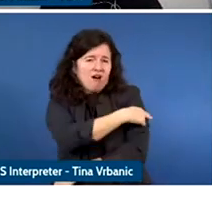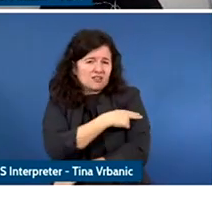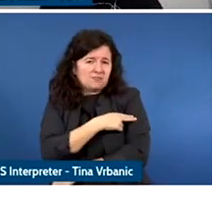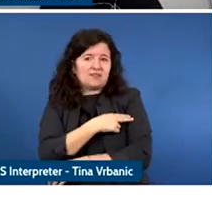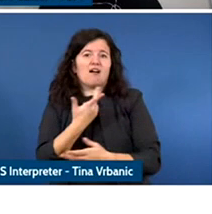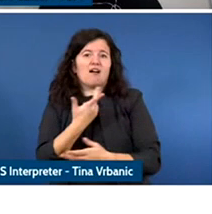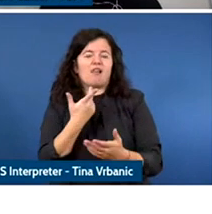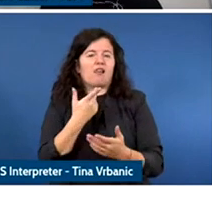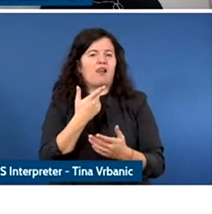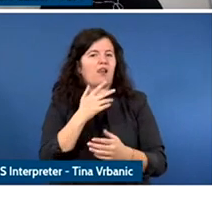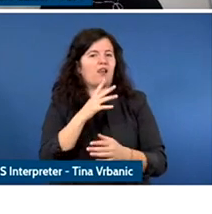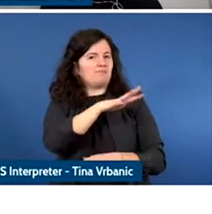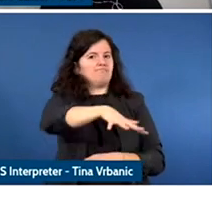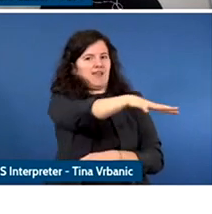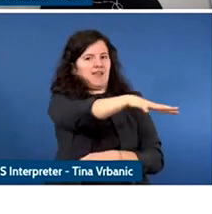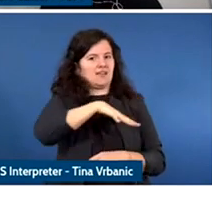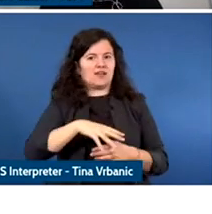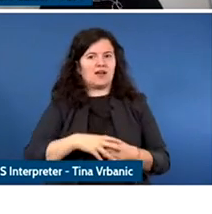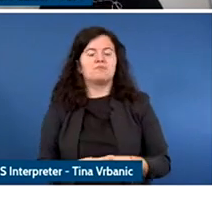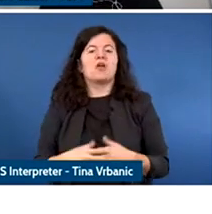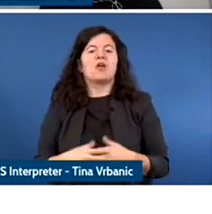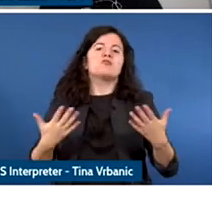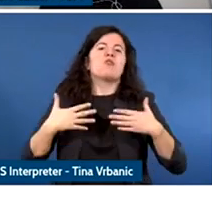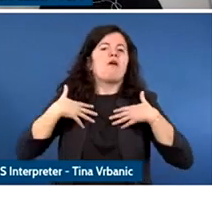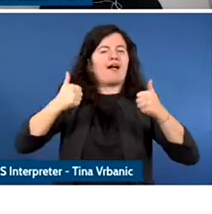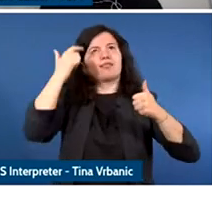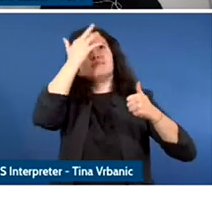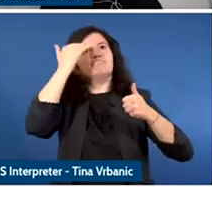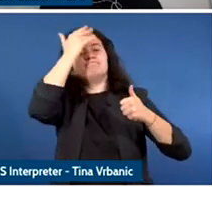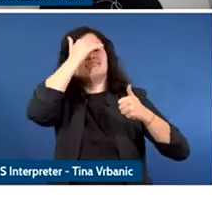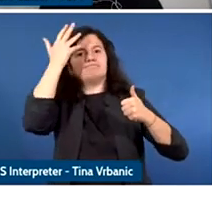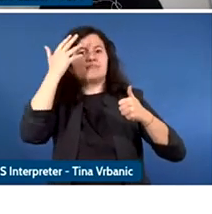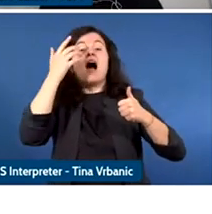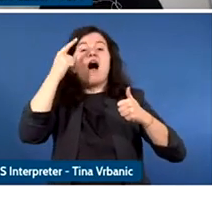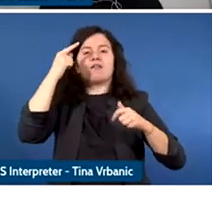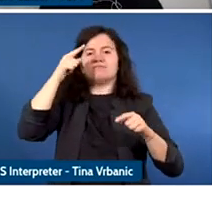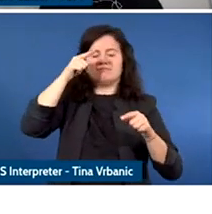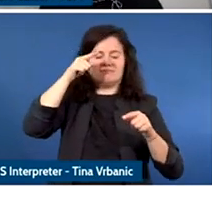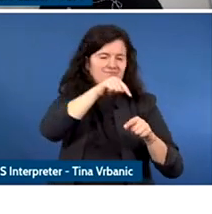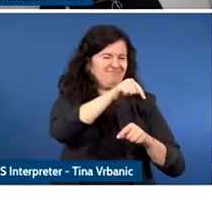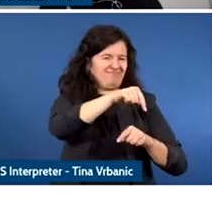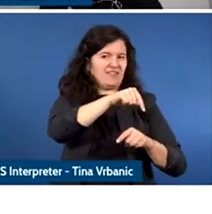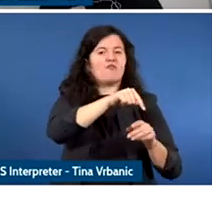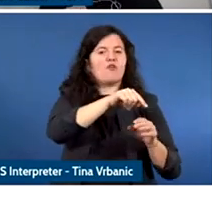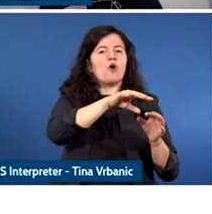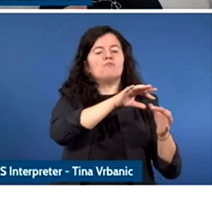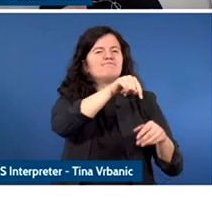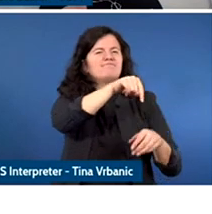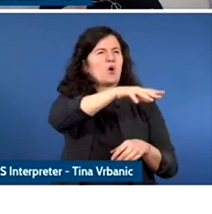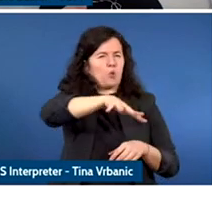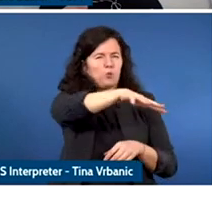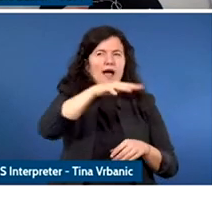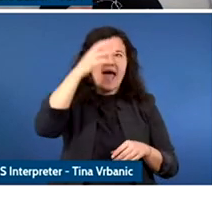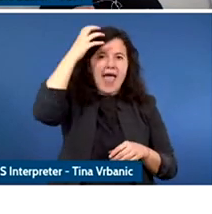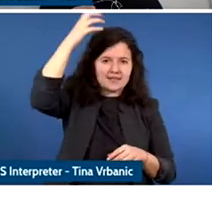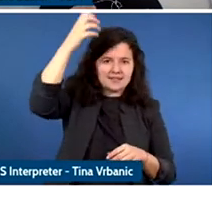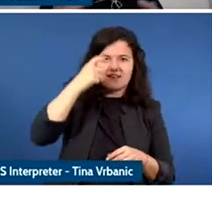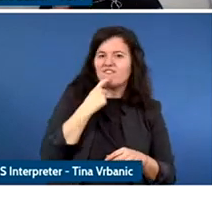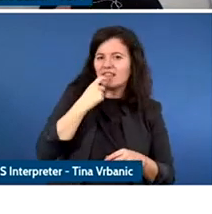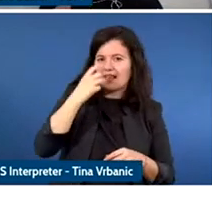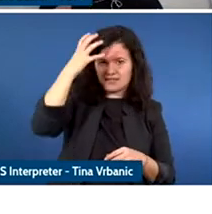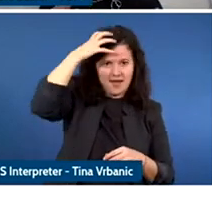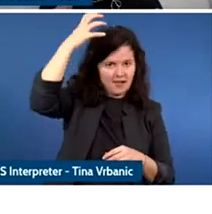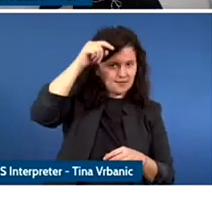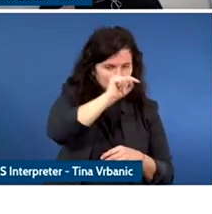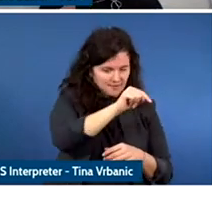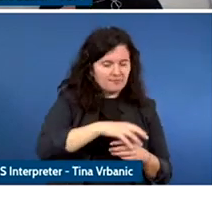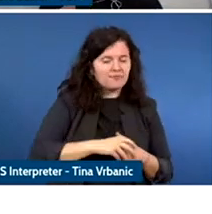setting with the city of hell sin key and with the city of Helsinki set out to